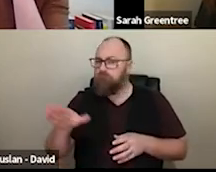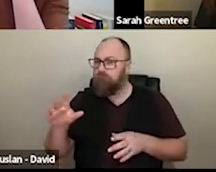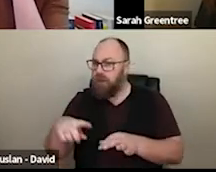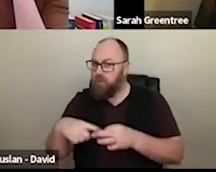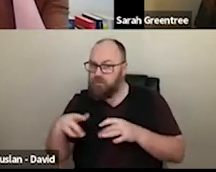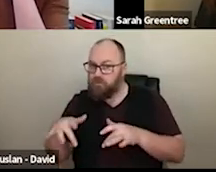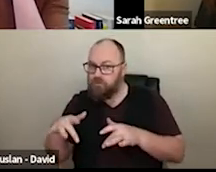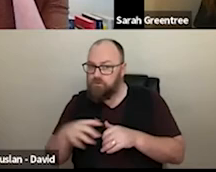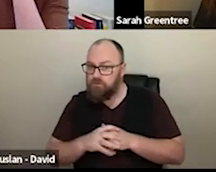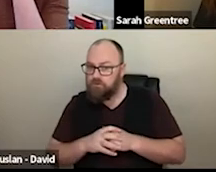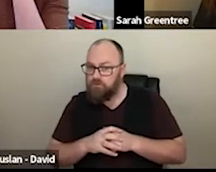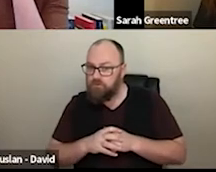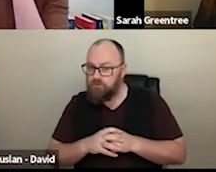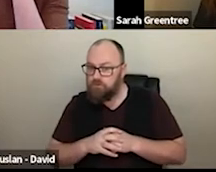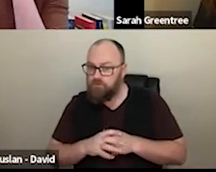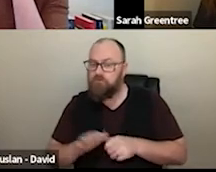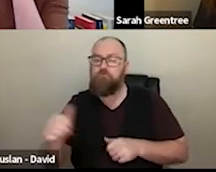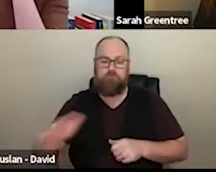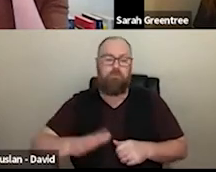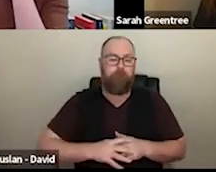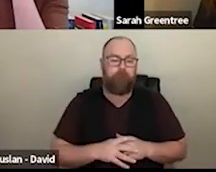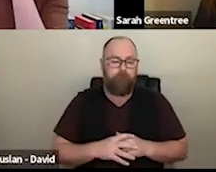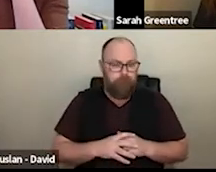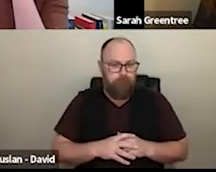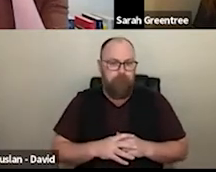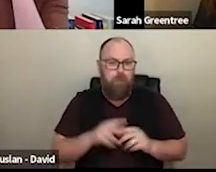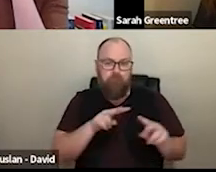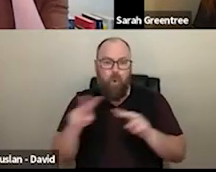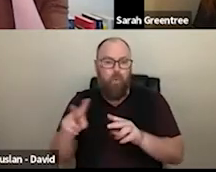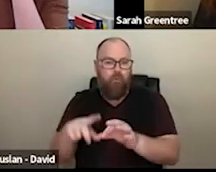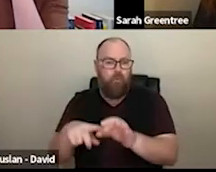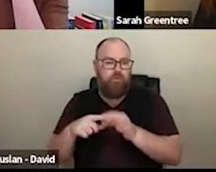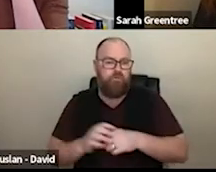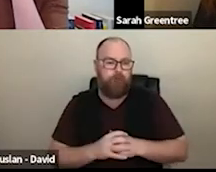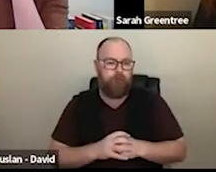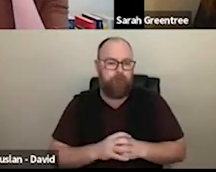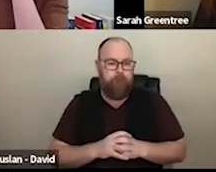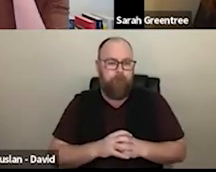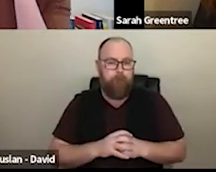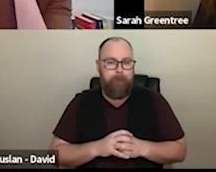yes, Okay, great. I'm just having a quick look at those. Any questions coming into here? I will look at those, we will come to those in a moment,